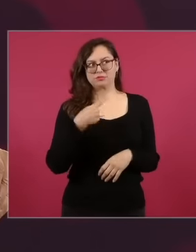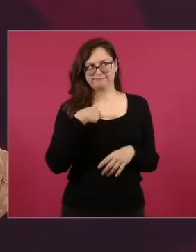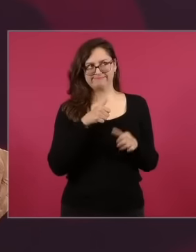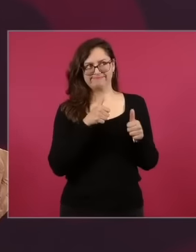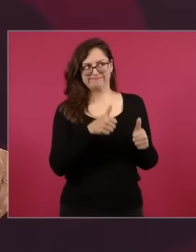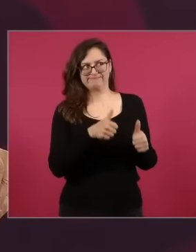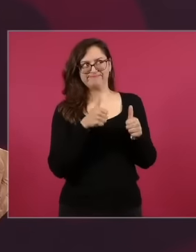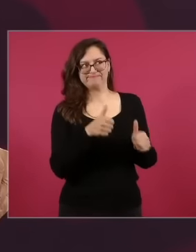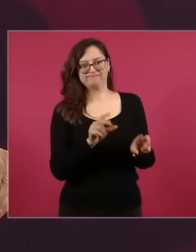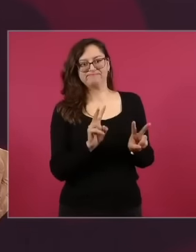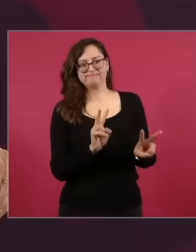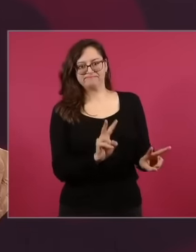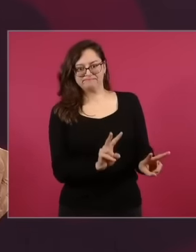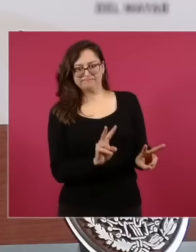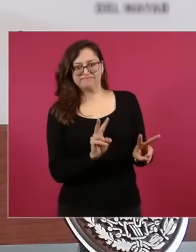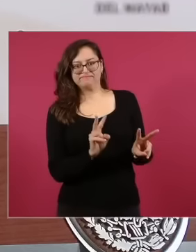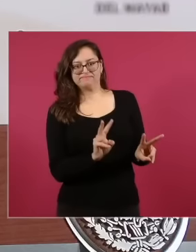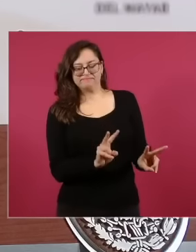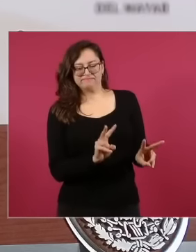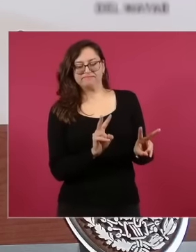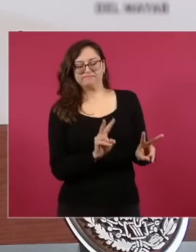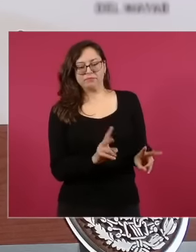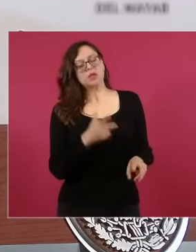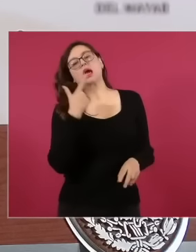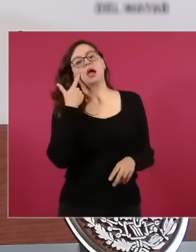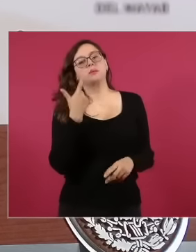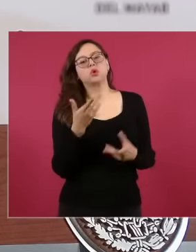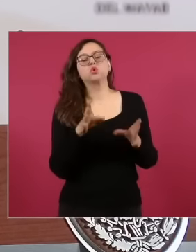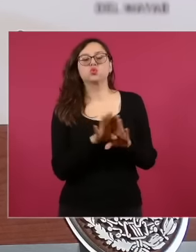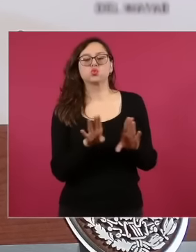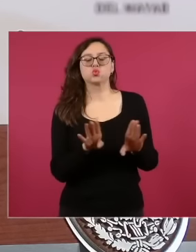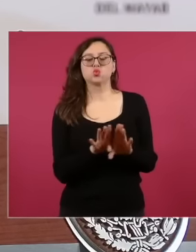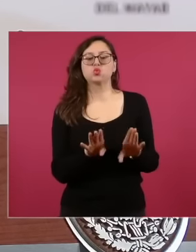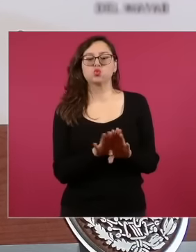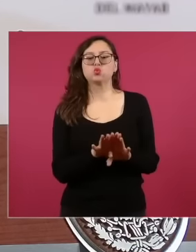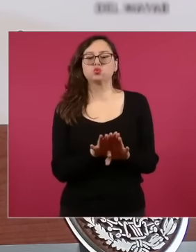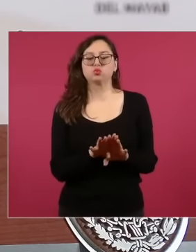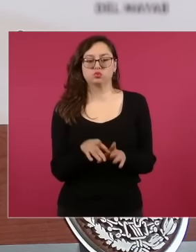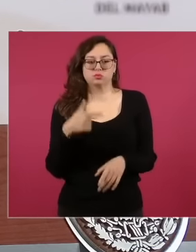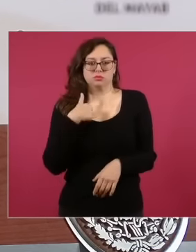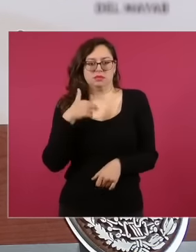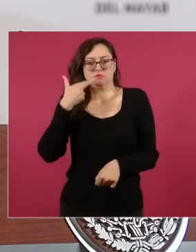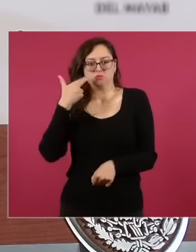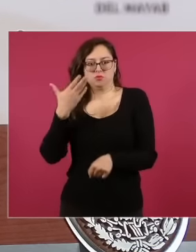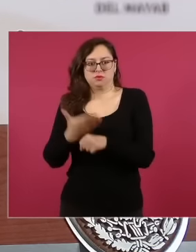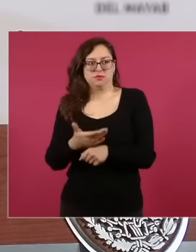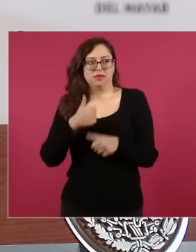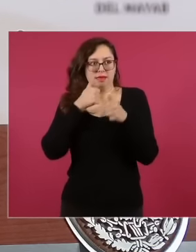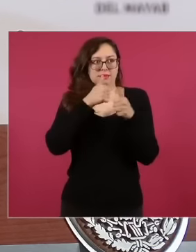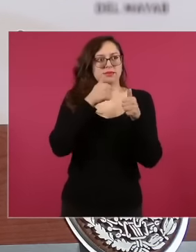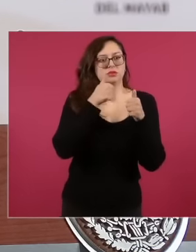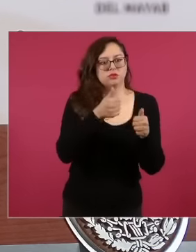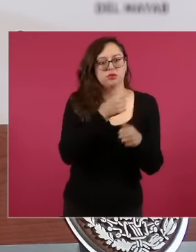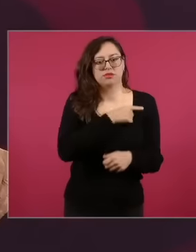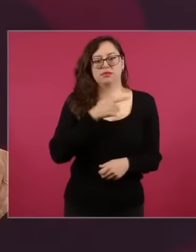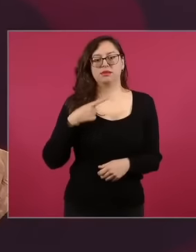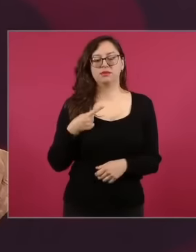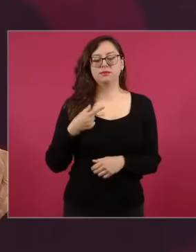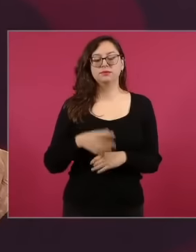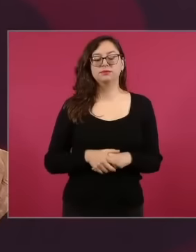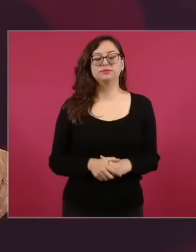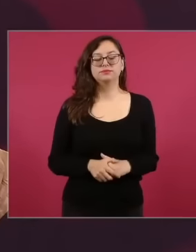because I was pending is my responsibility and And yes